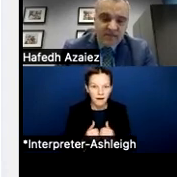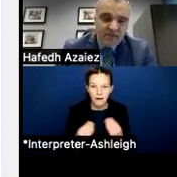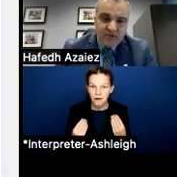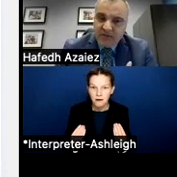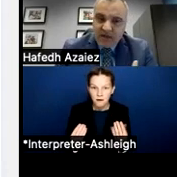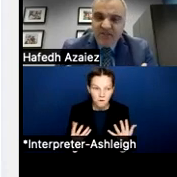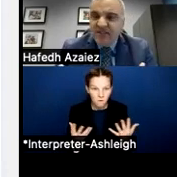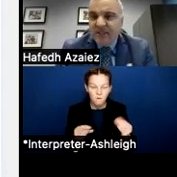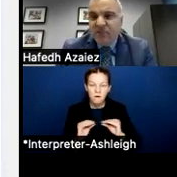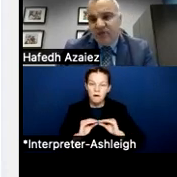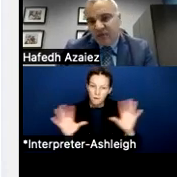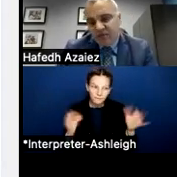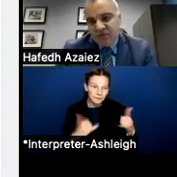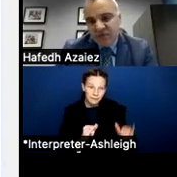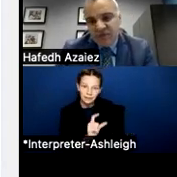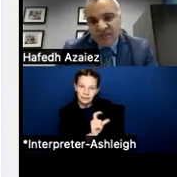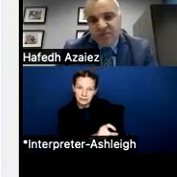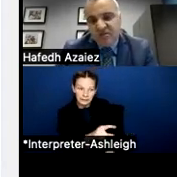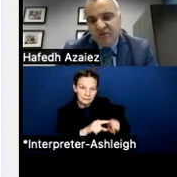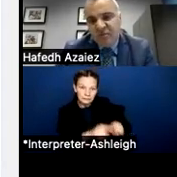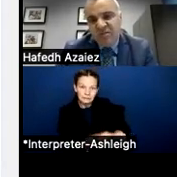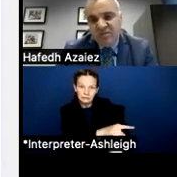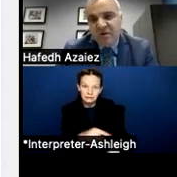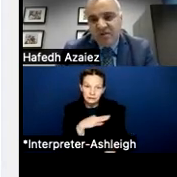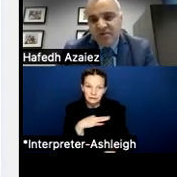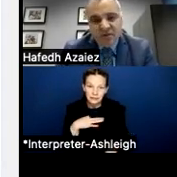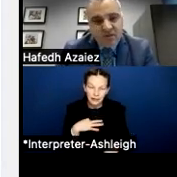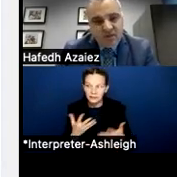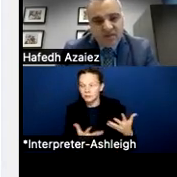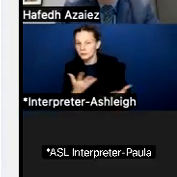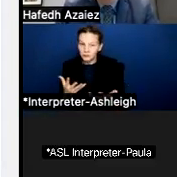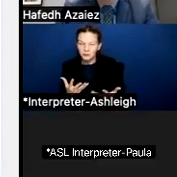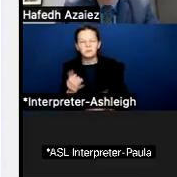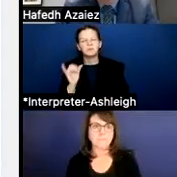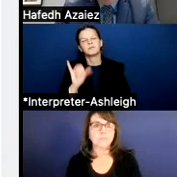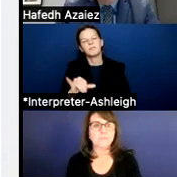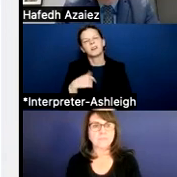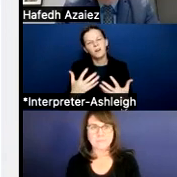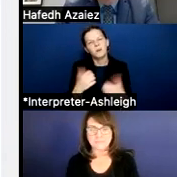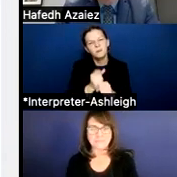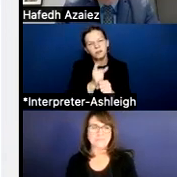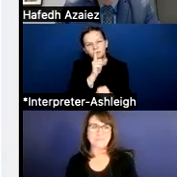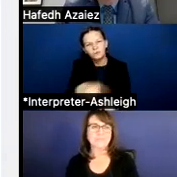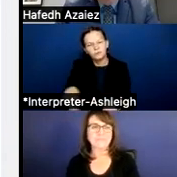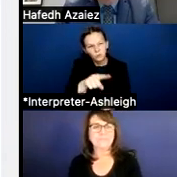And so I just, again, we wanna make sure that we are given as much information as possible to our staff and to our community members.